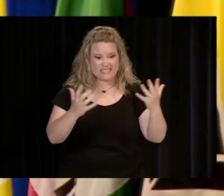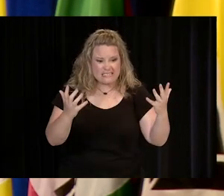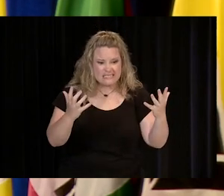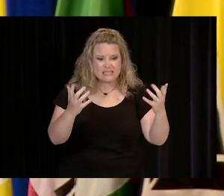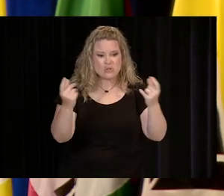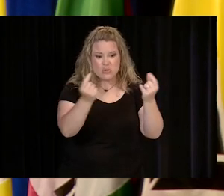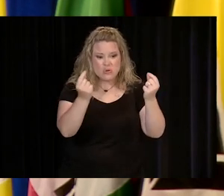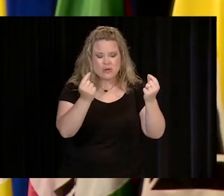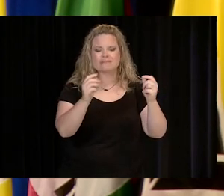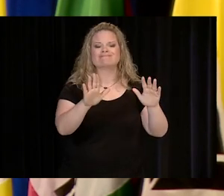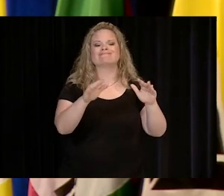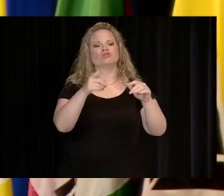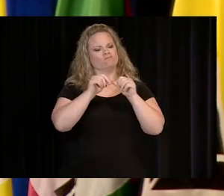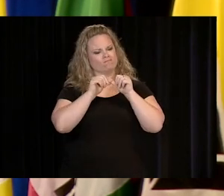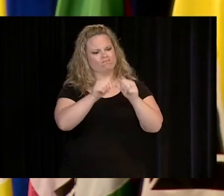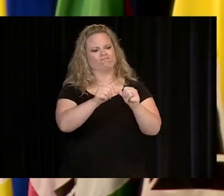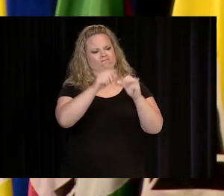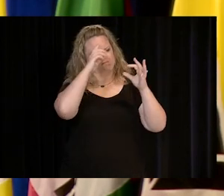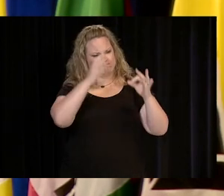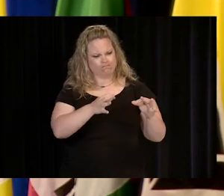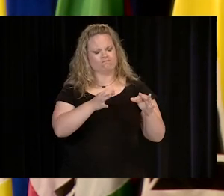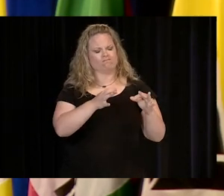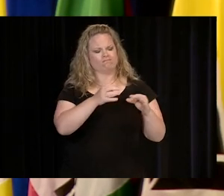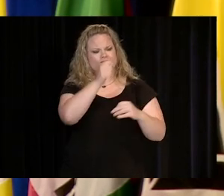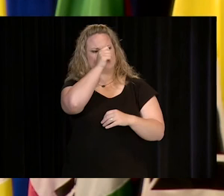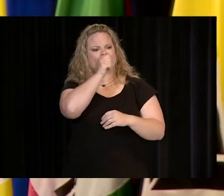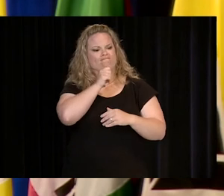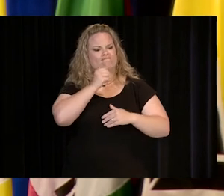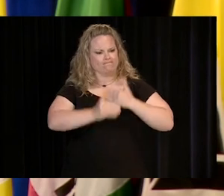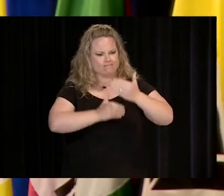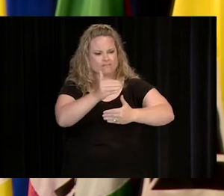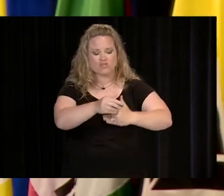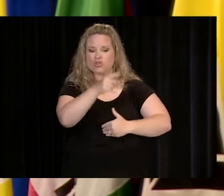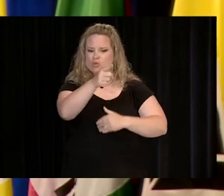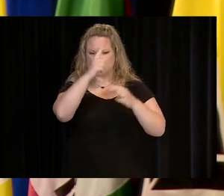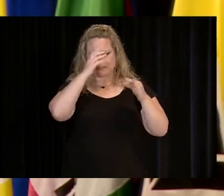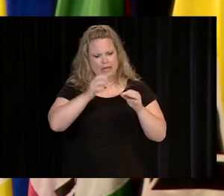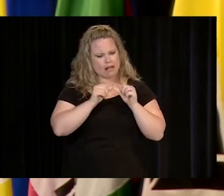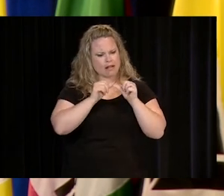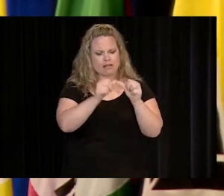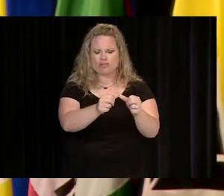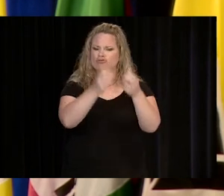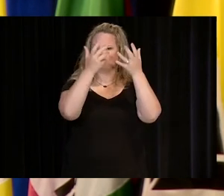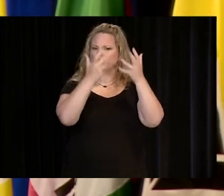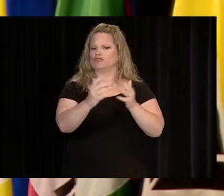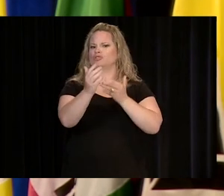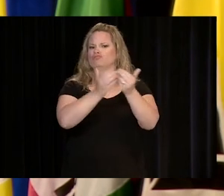INSTEAD YOU DISPLAYED TRUE GRIT AND DETERMINATION. YOU WERE DRIVEN TO FINISH WHAT YOU STARTED.